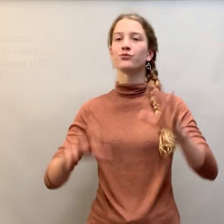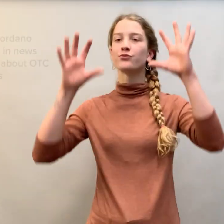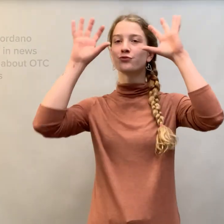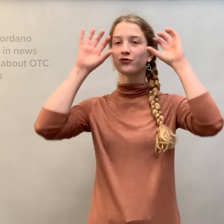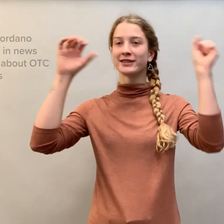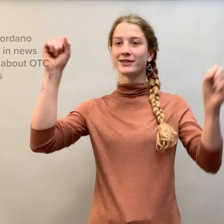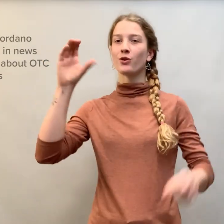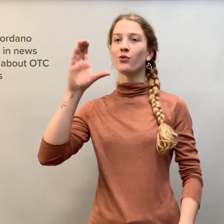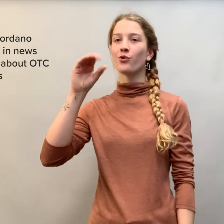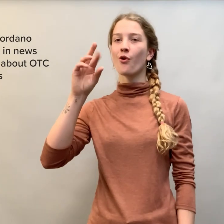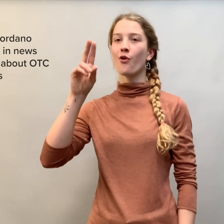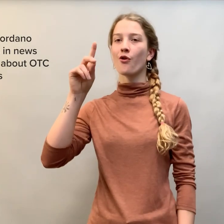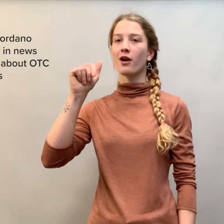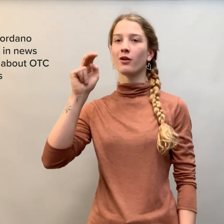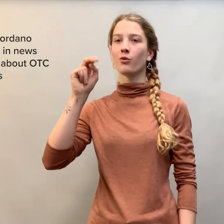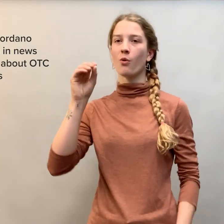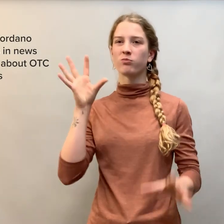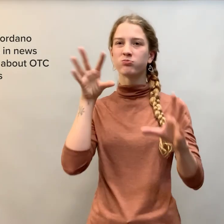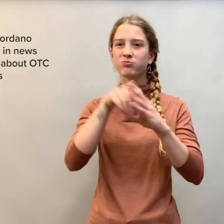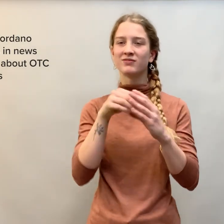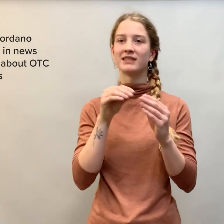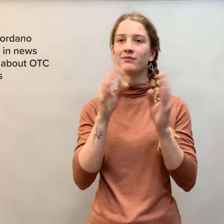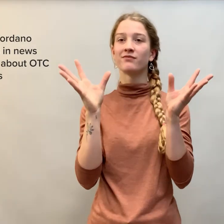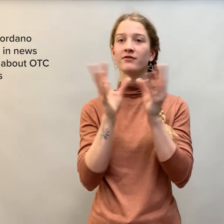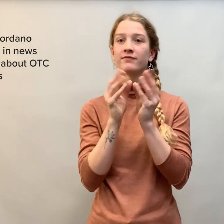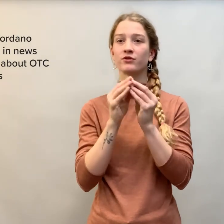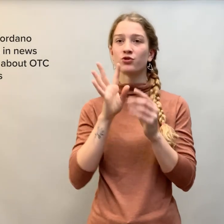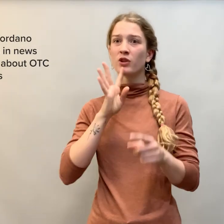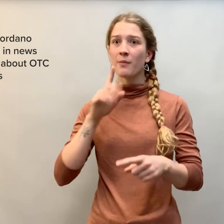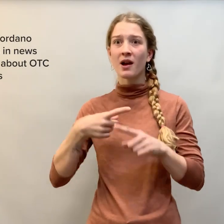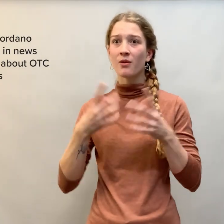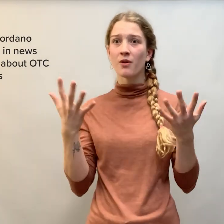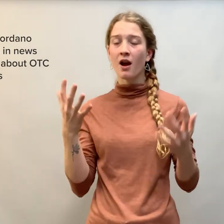President Cordano participated in a press conference about